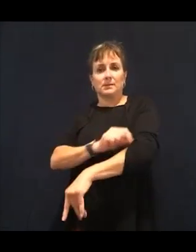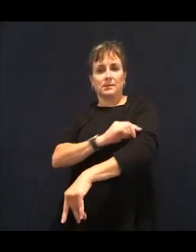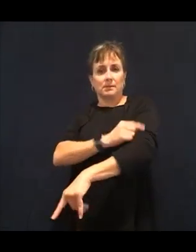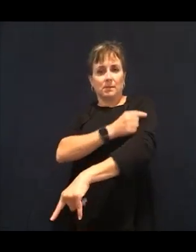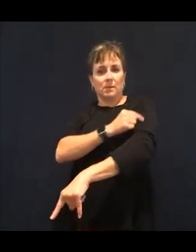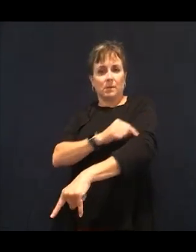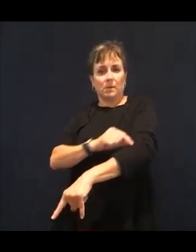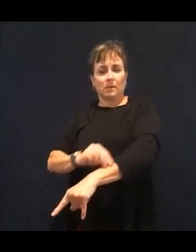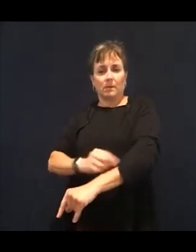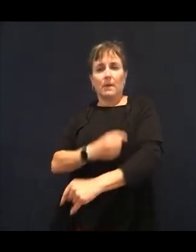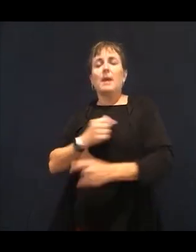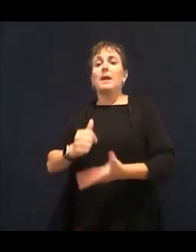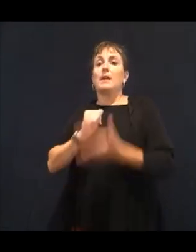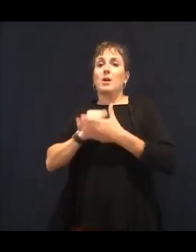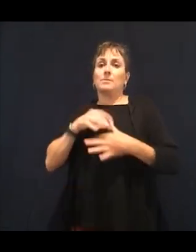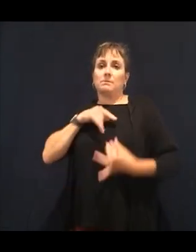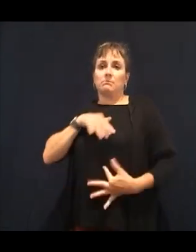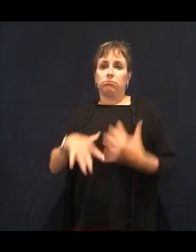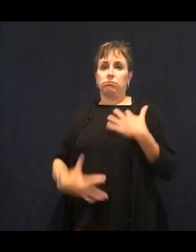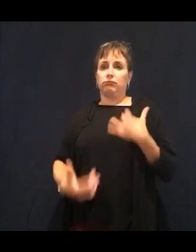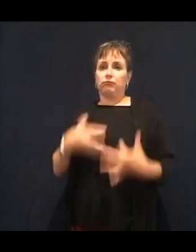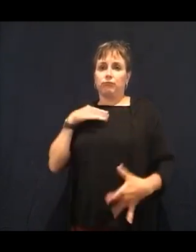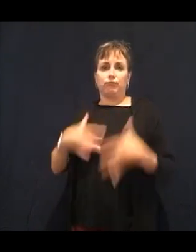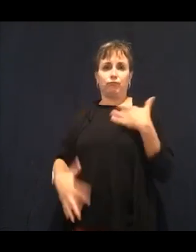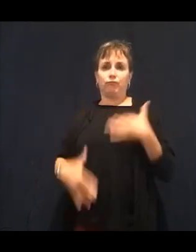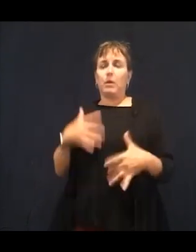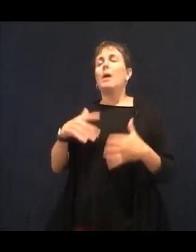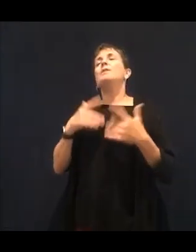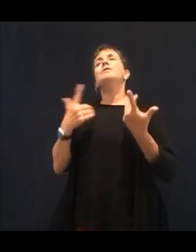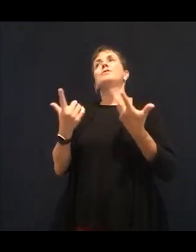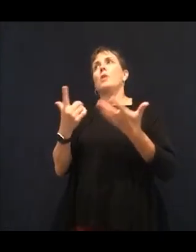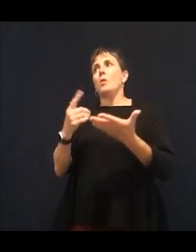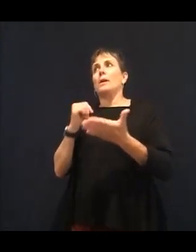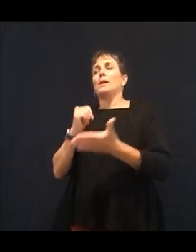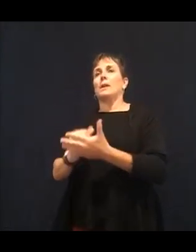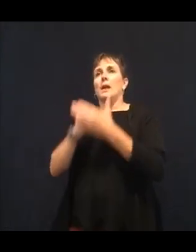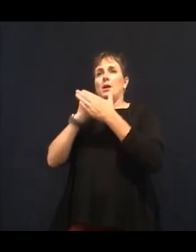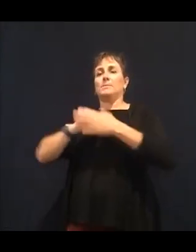get it in our bell peppers, we get it in strawberries and cantaloupes